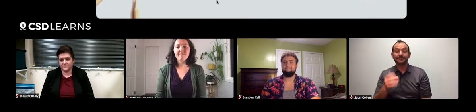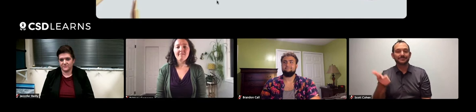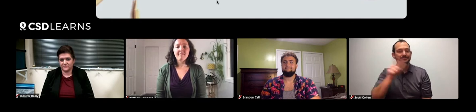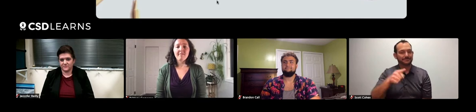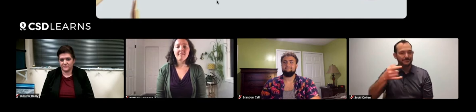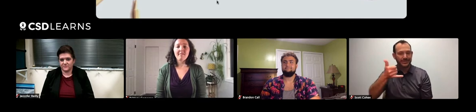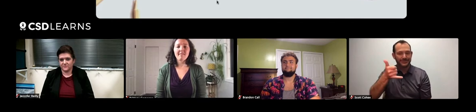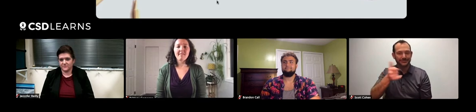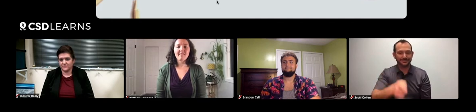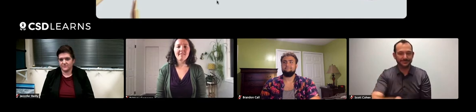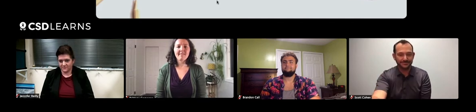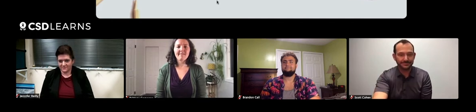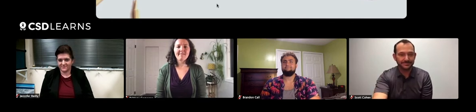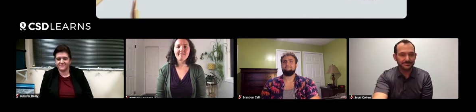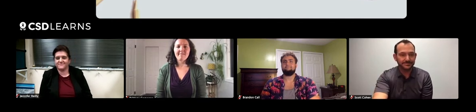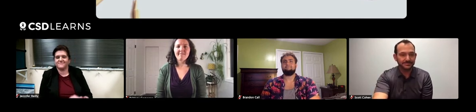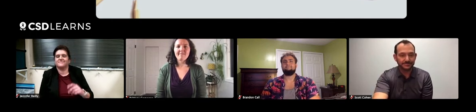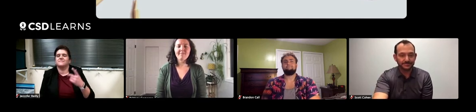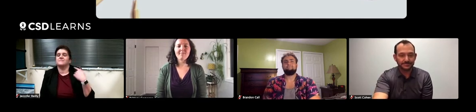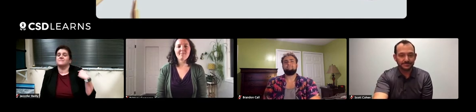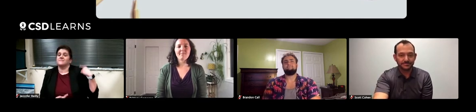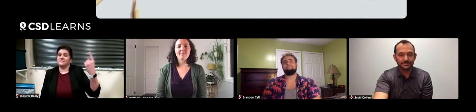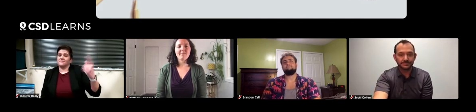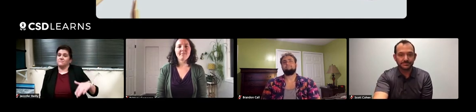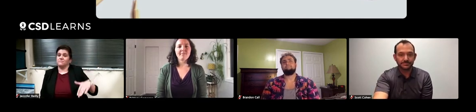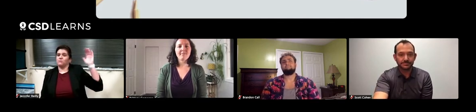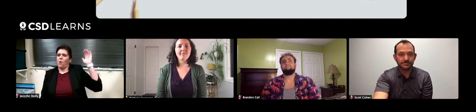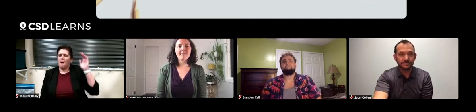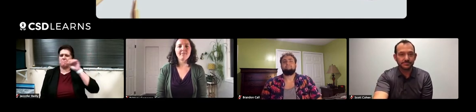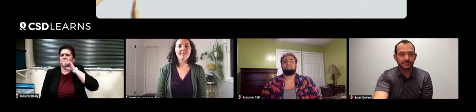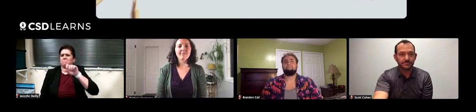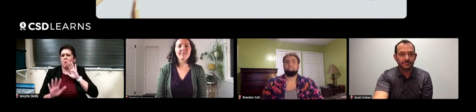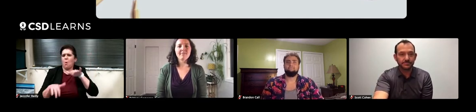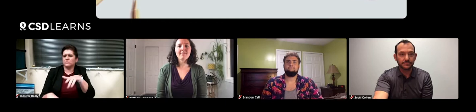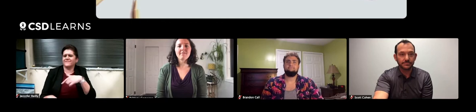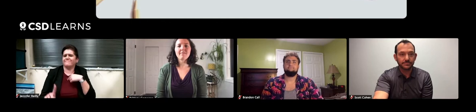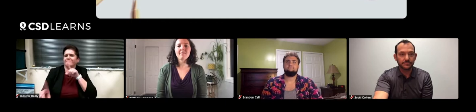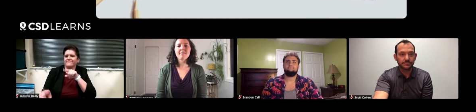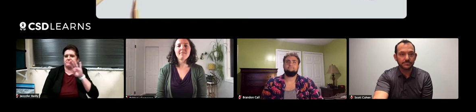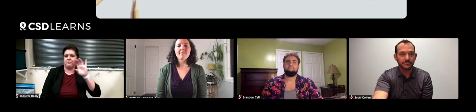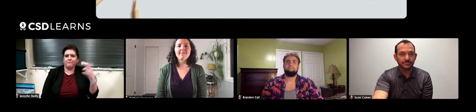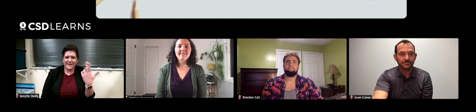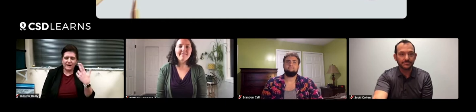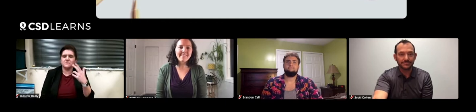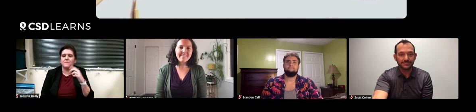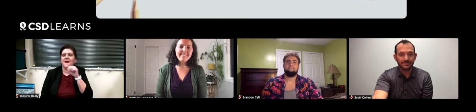Jennifer? Well, growing up, I've always loved the ocean. I went to the beach all the time.